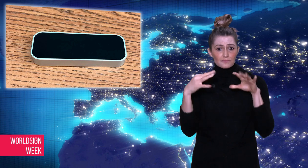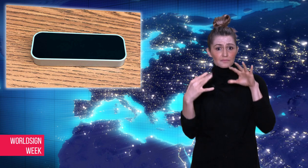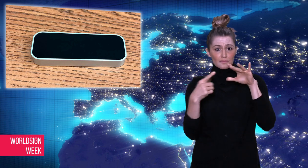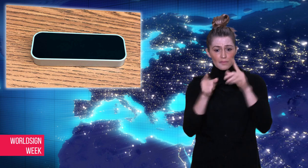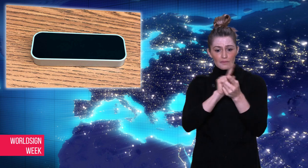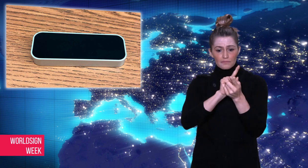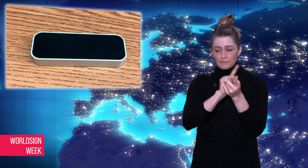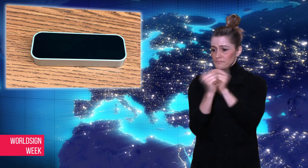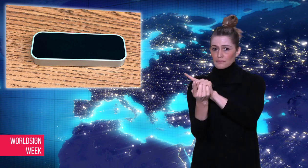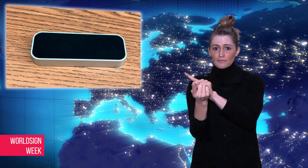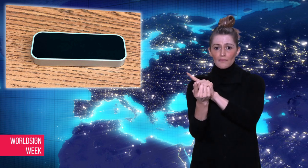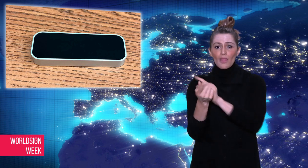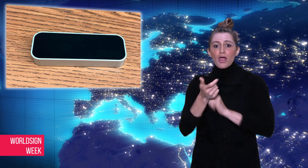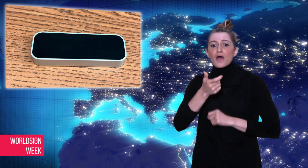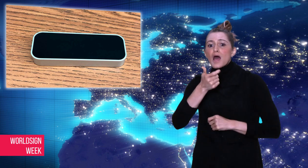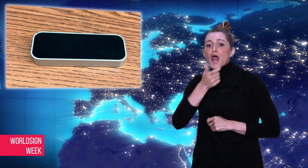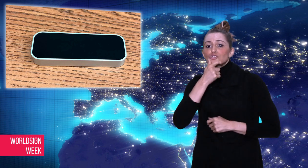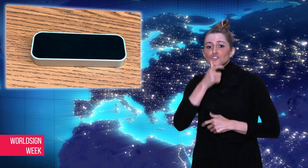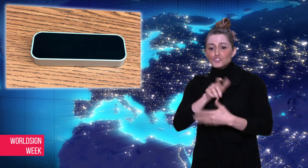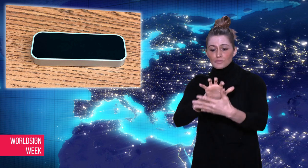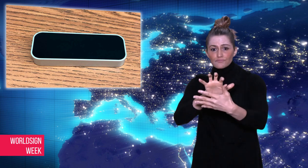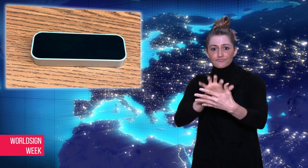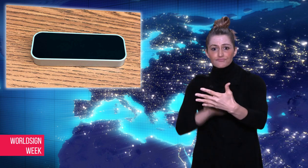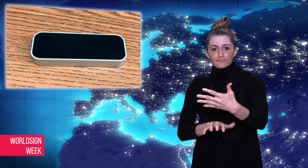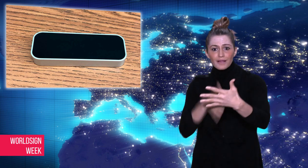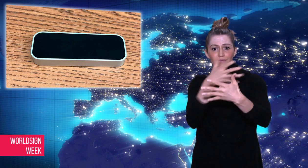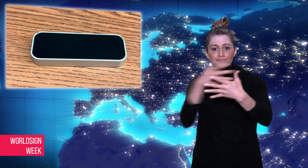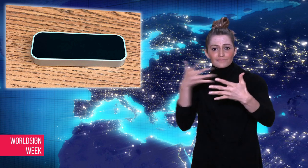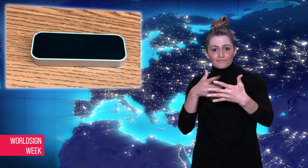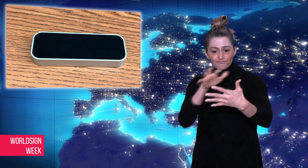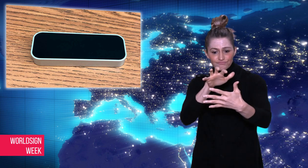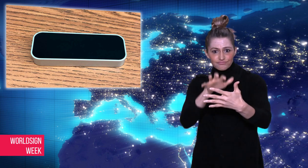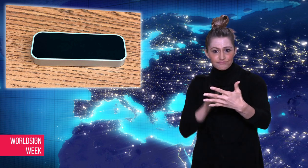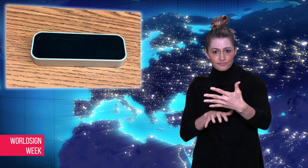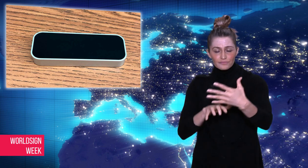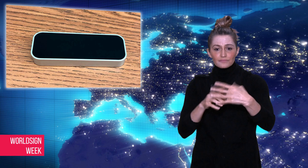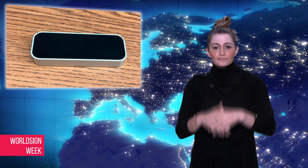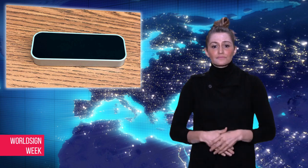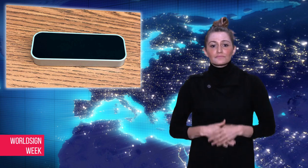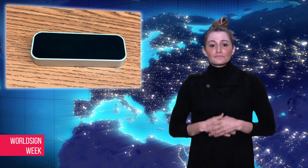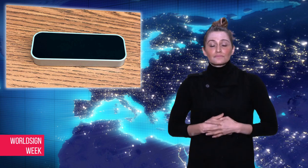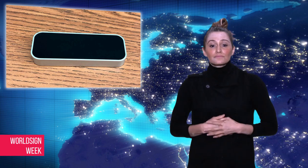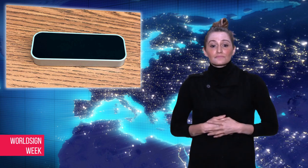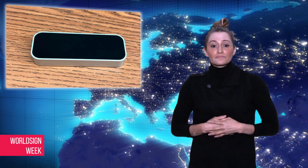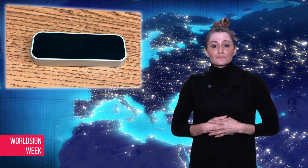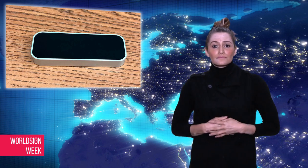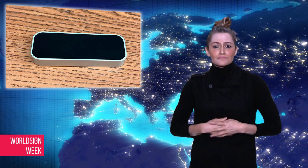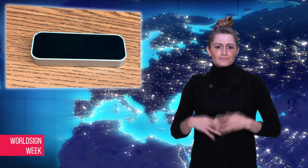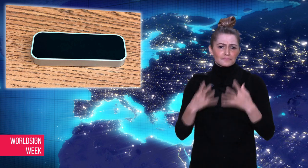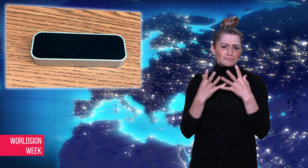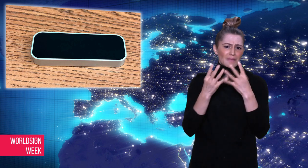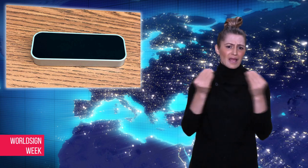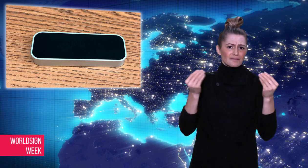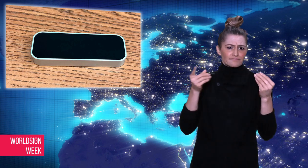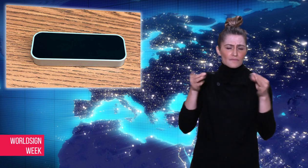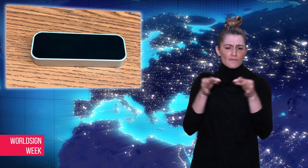It translates ASL signs into English.